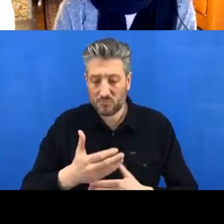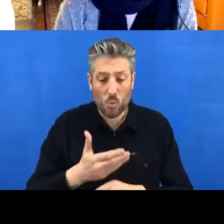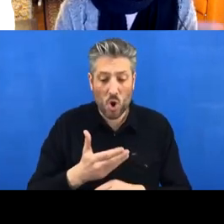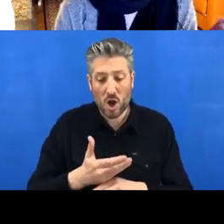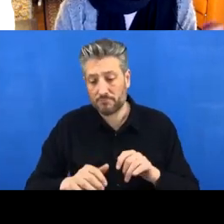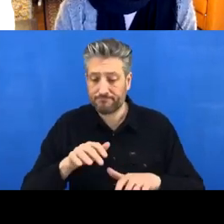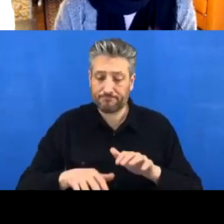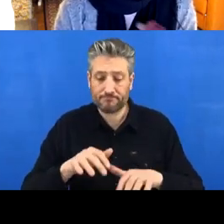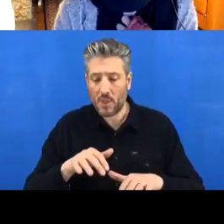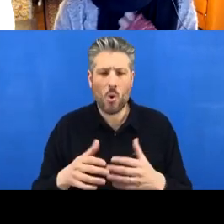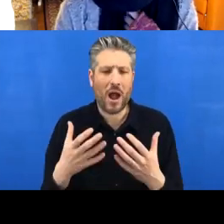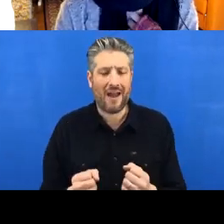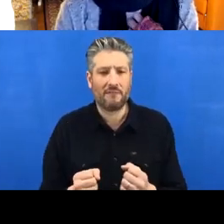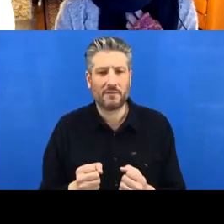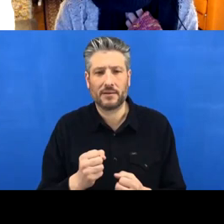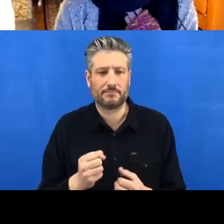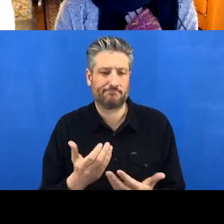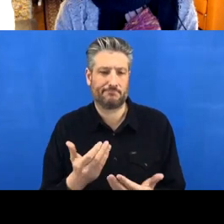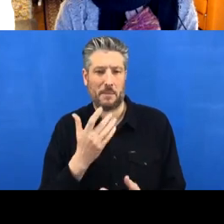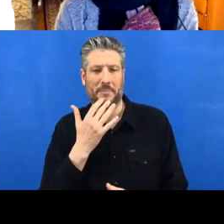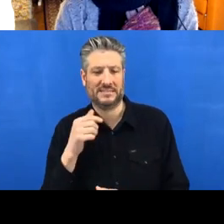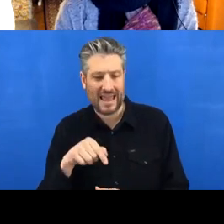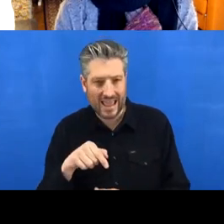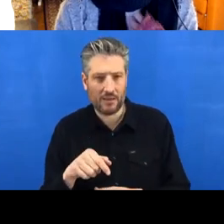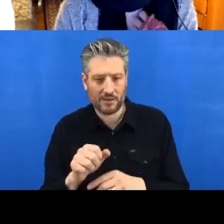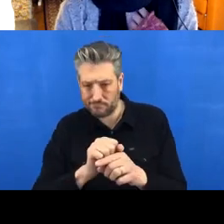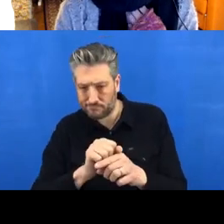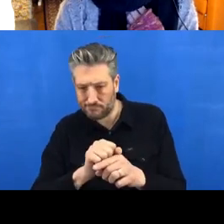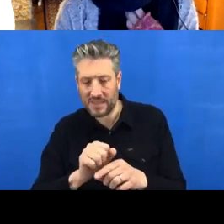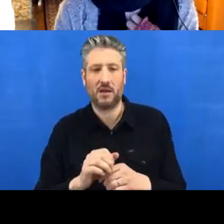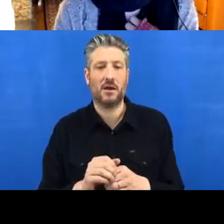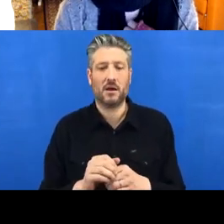you get some comments from your supervisor etc., or your colleague.